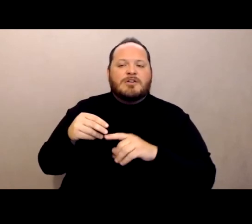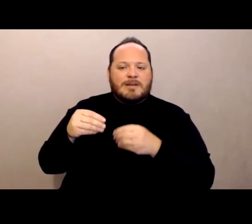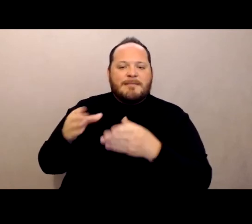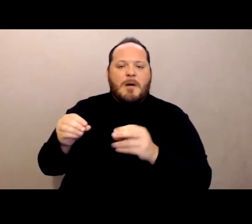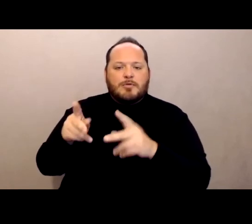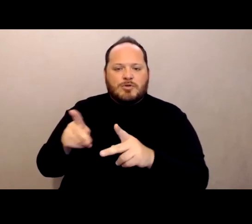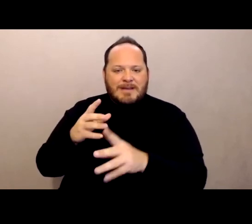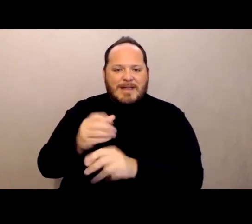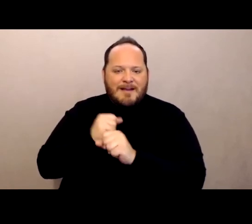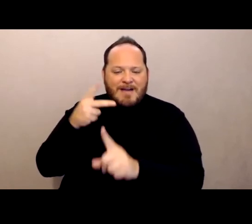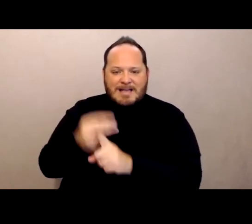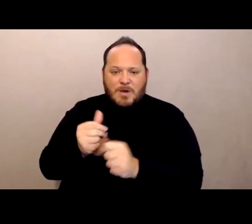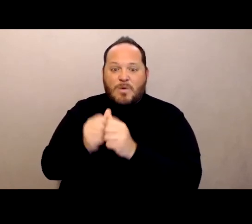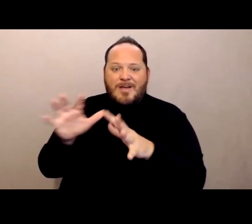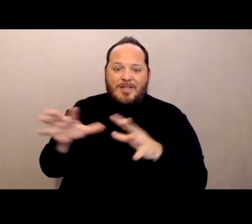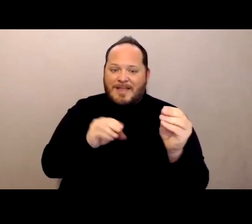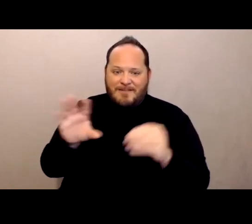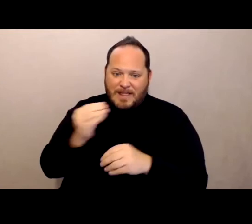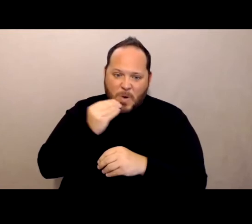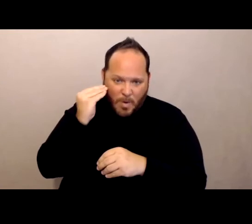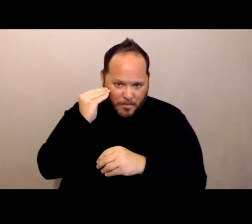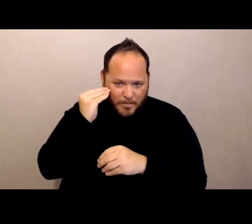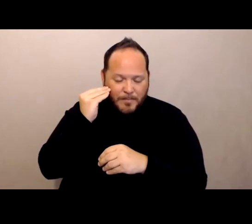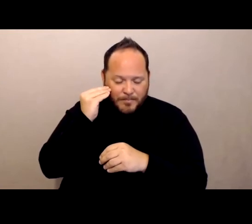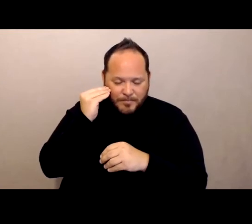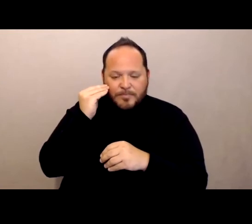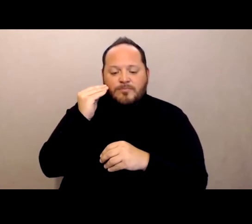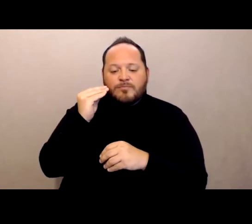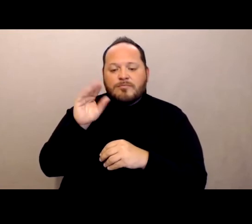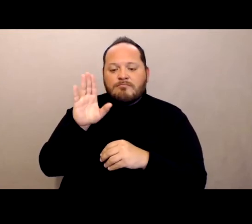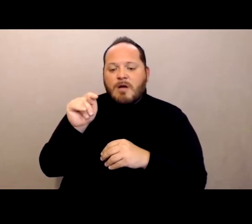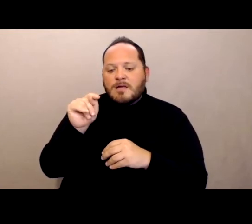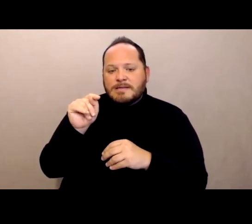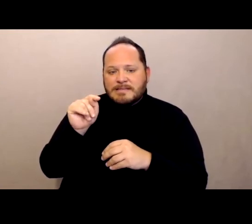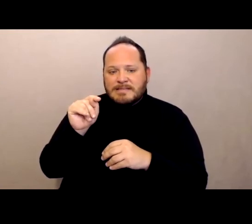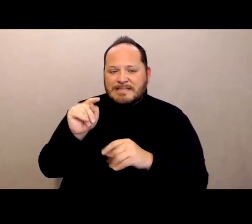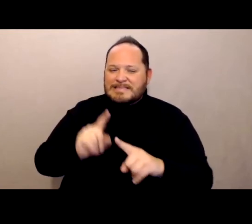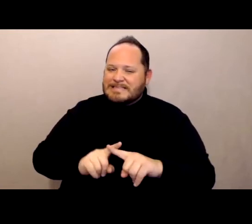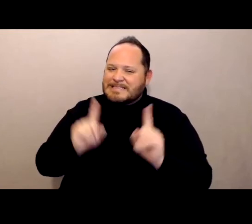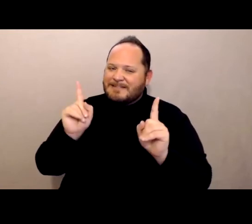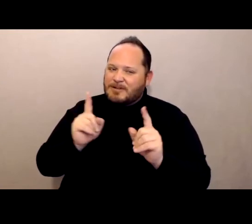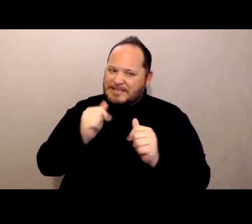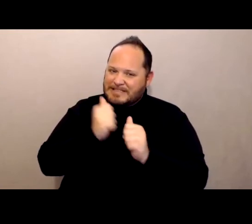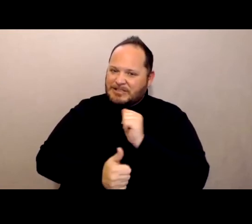without leaving their home, but it's different County to County